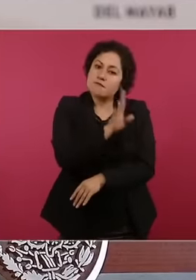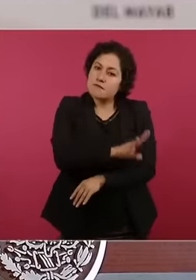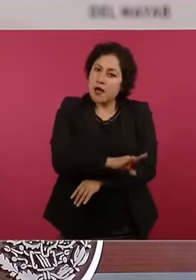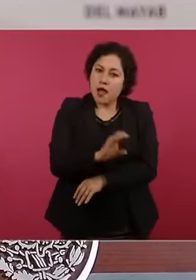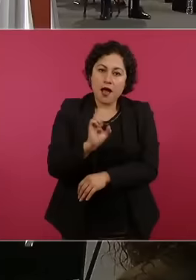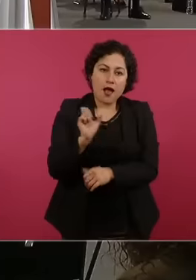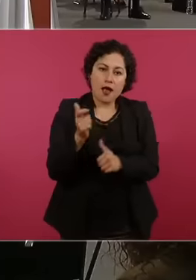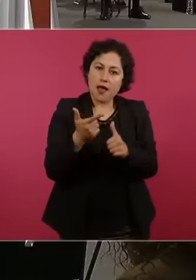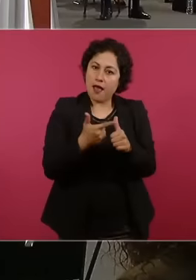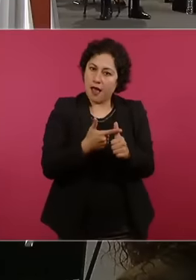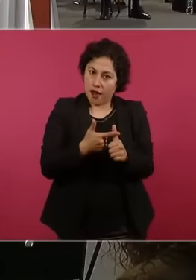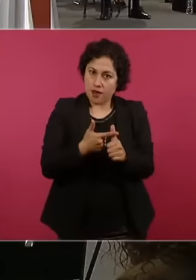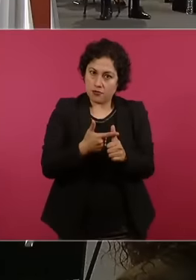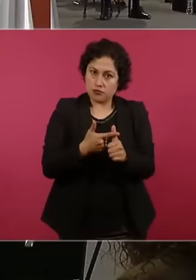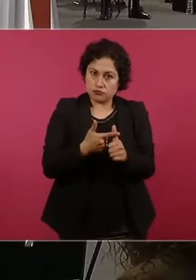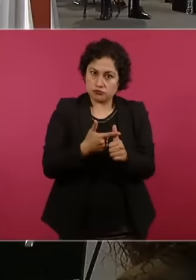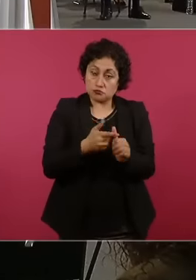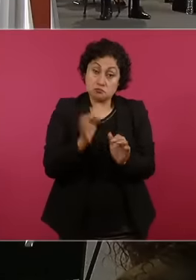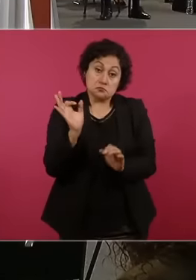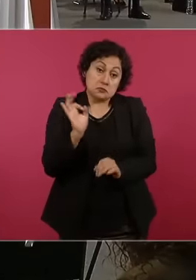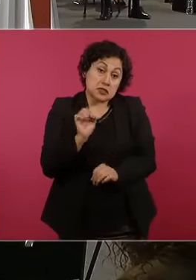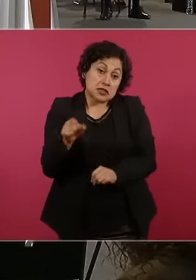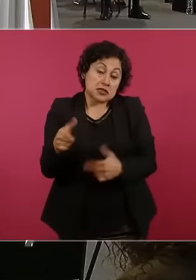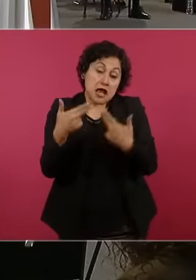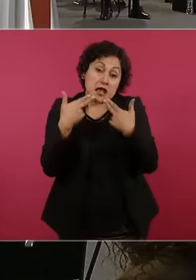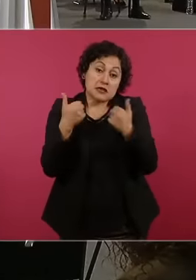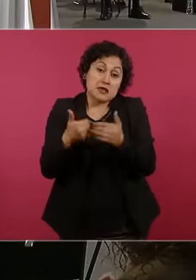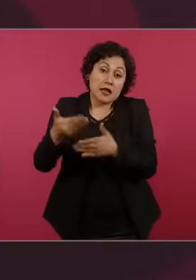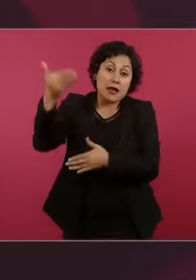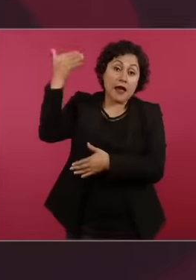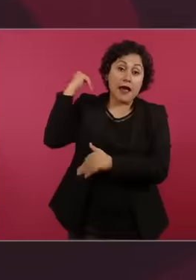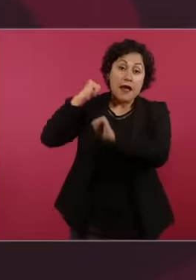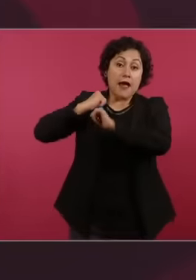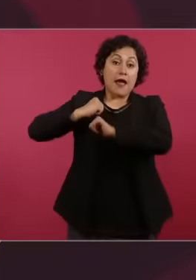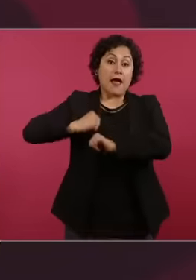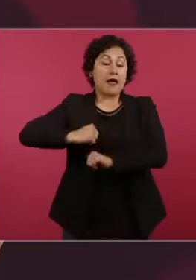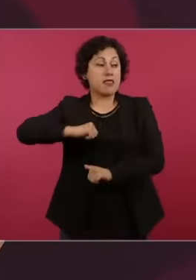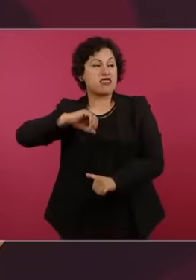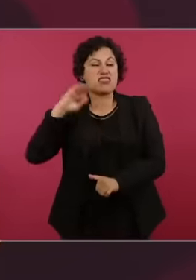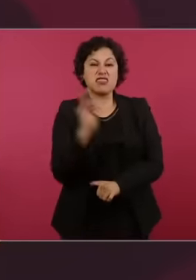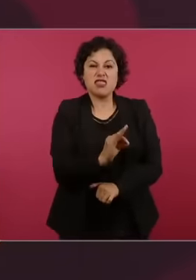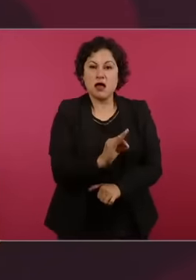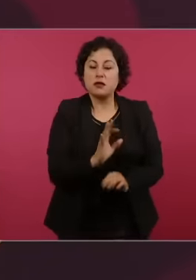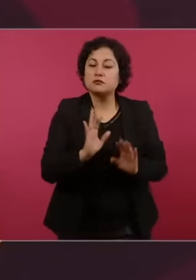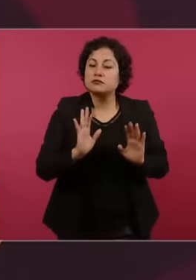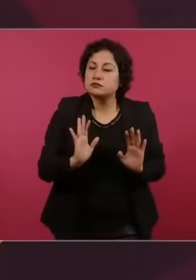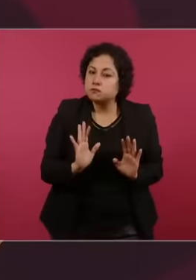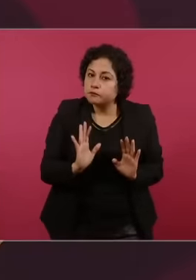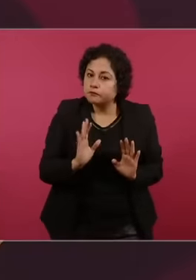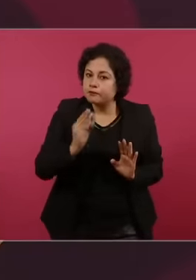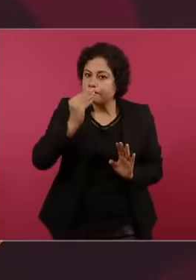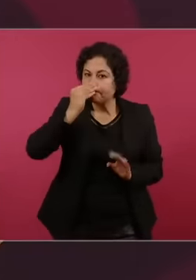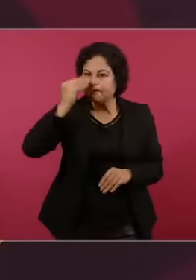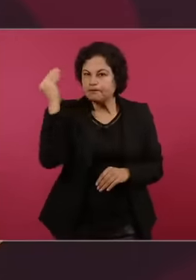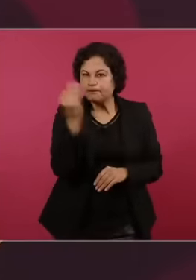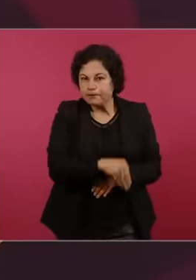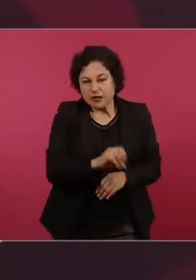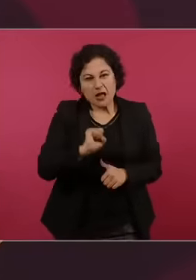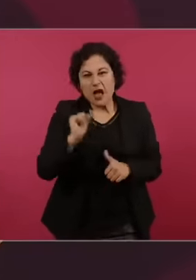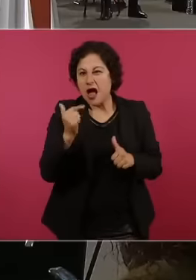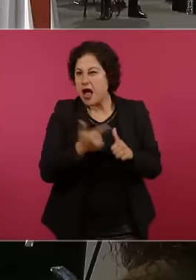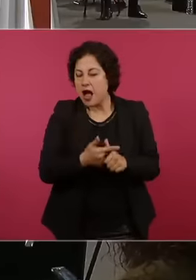previous Tax authorities acted in bad faith because he blames